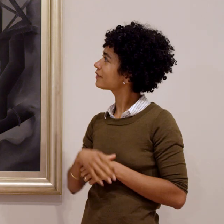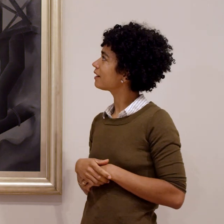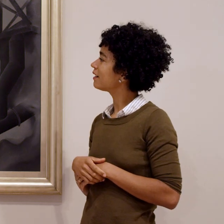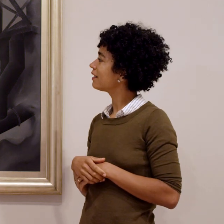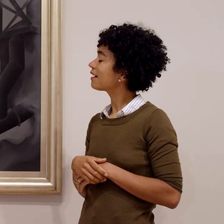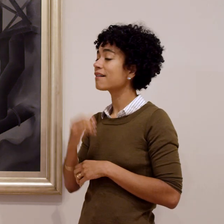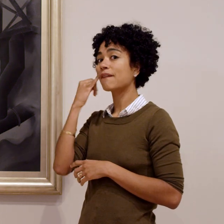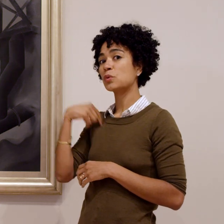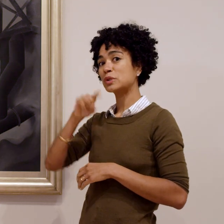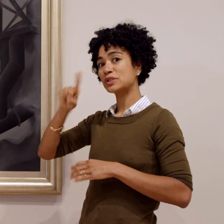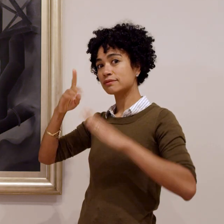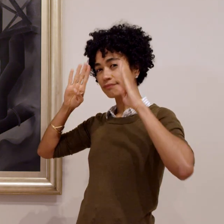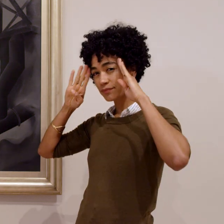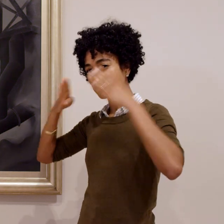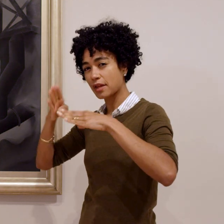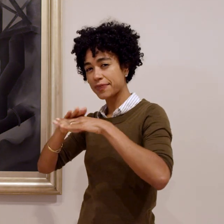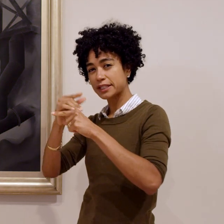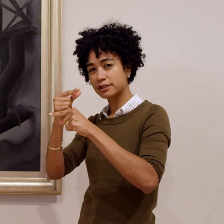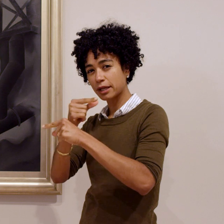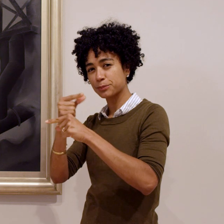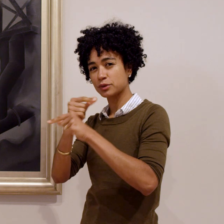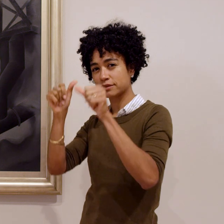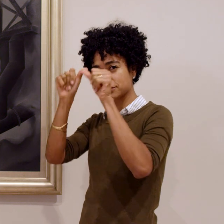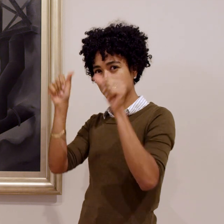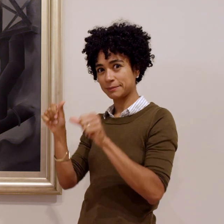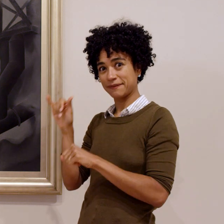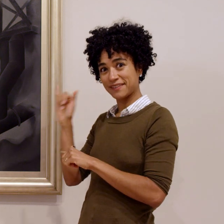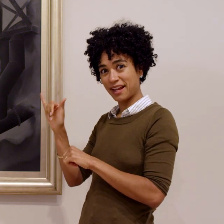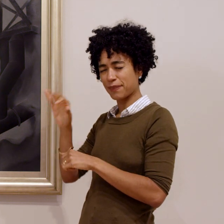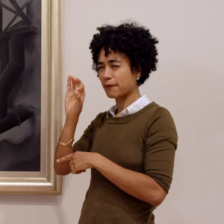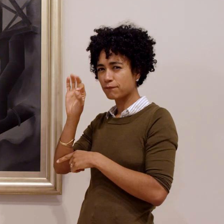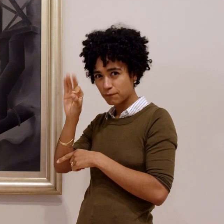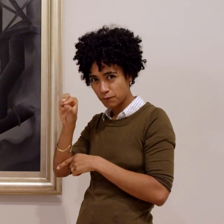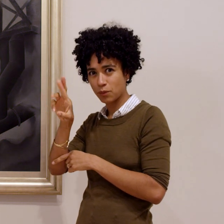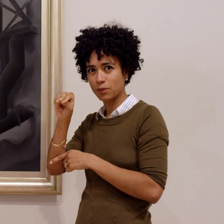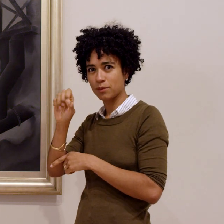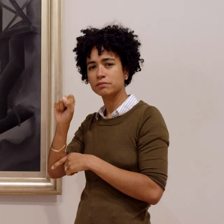If we focus on the geometric shapes and forms here